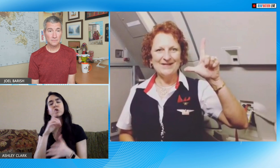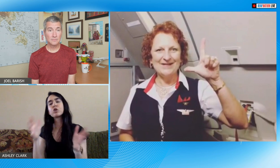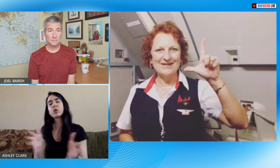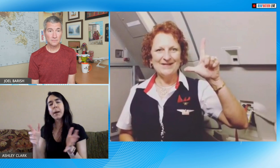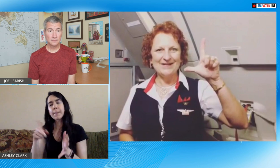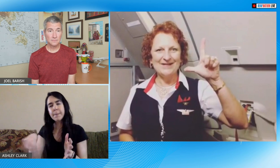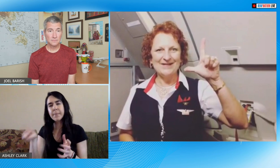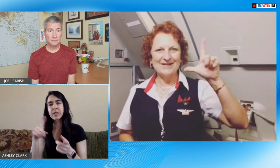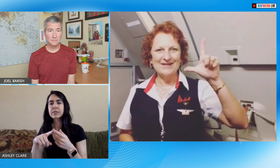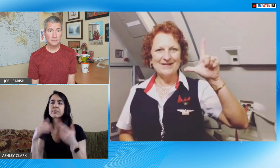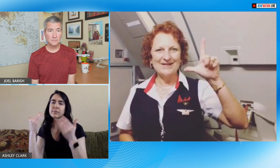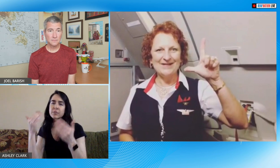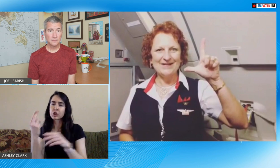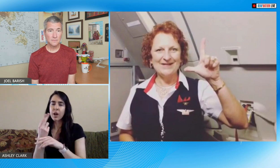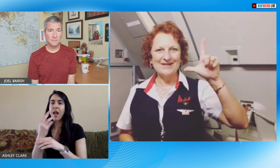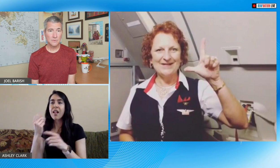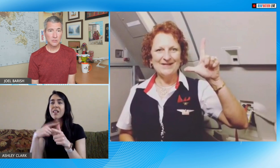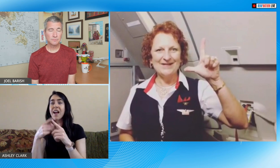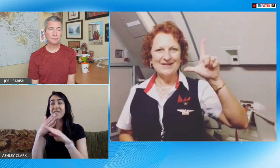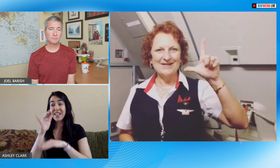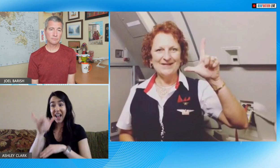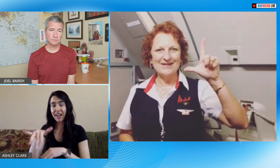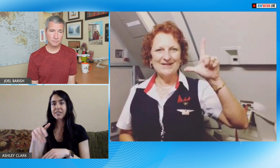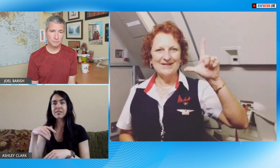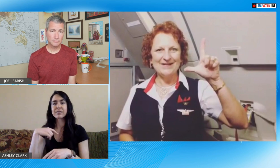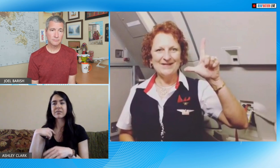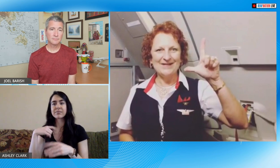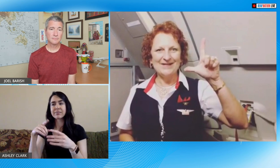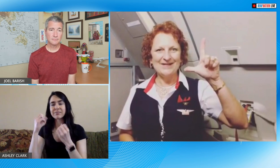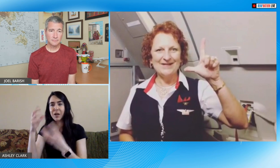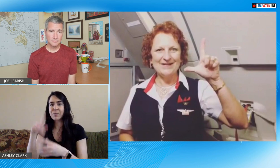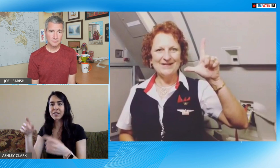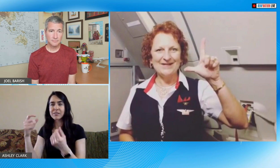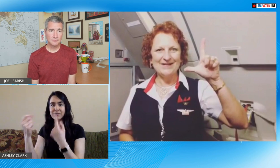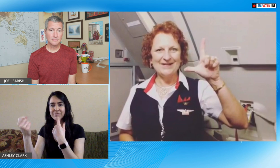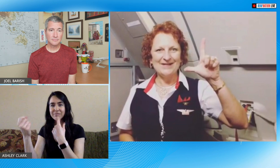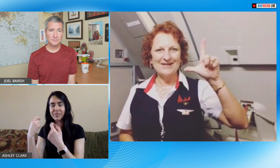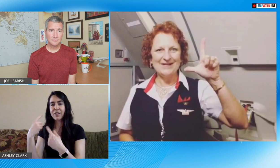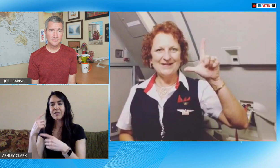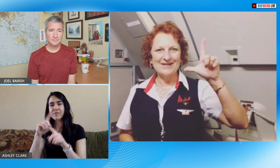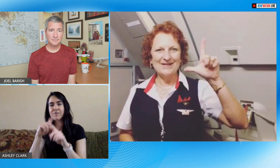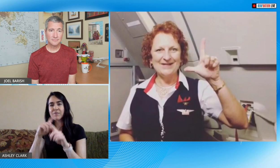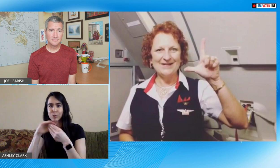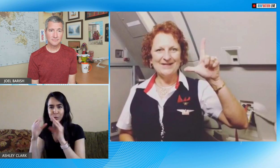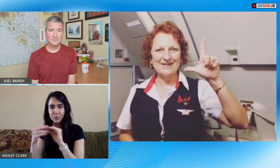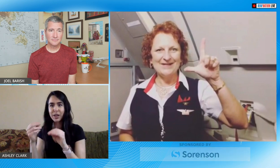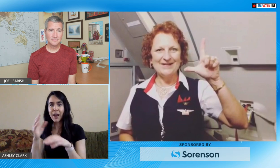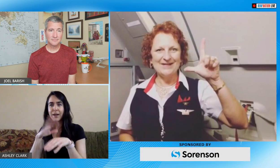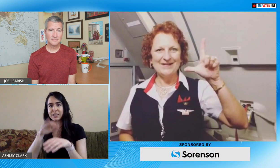videos they were really moved to go ahead and learn for themselves and a lot